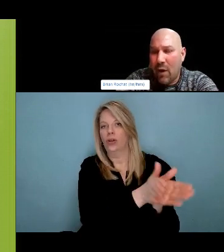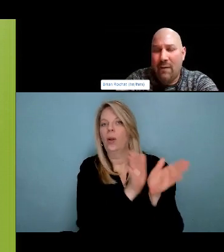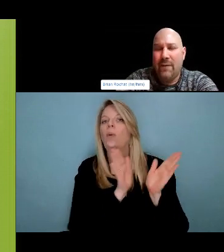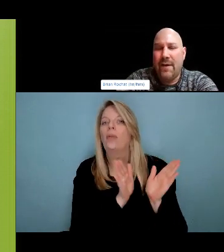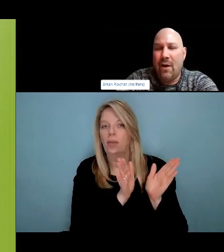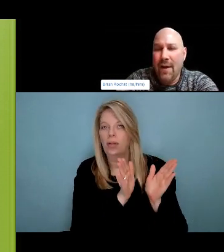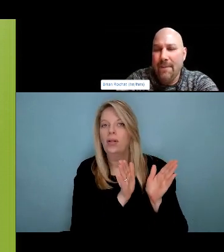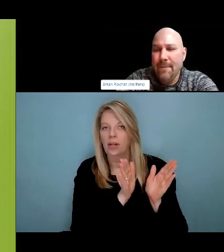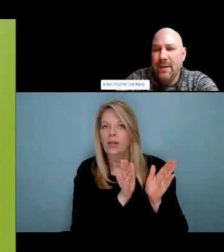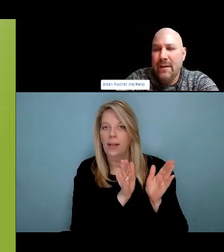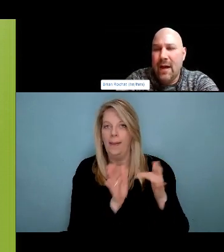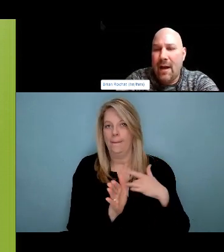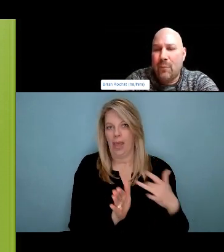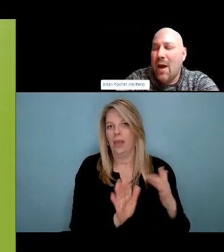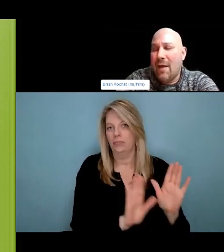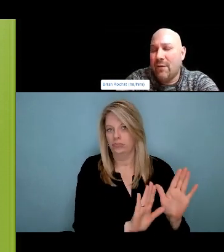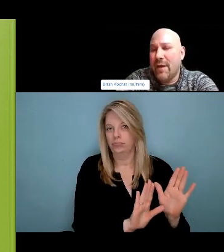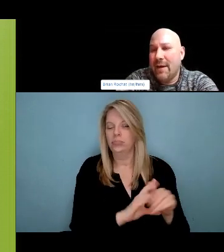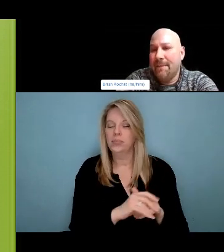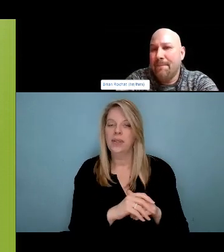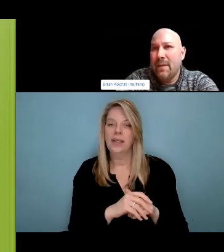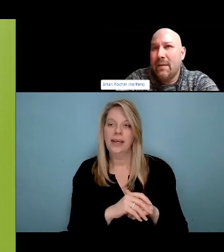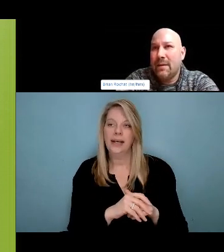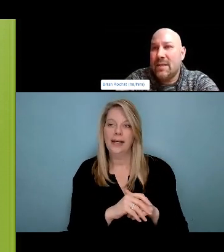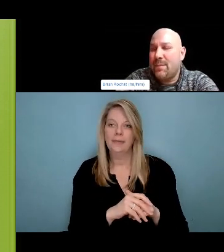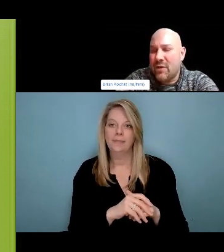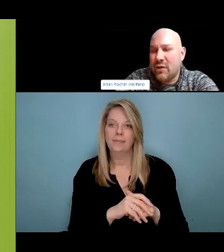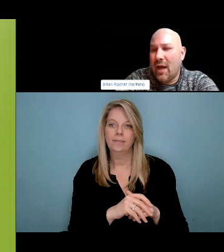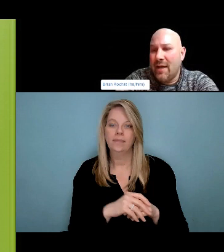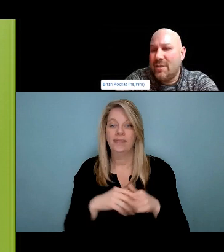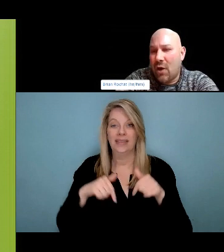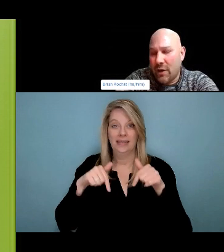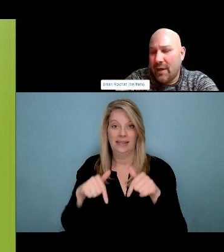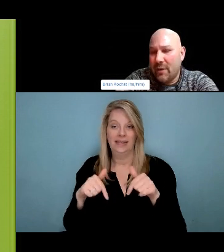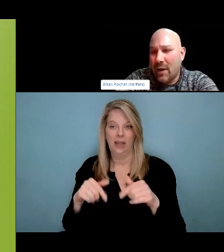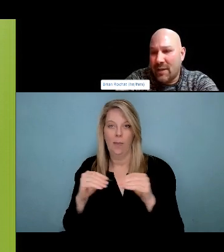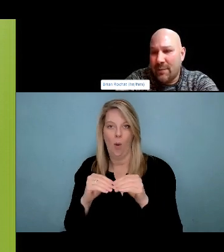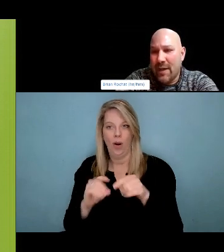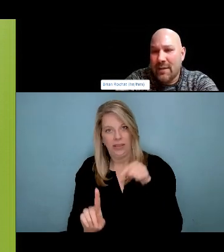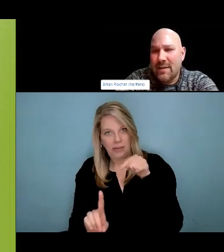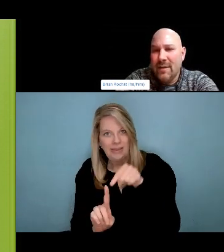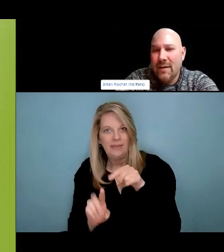we set up Sharp's disposal of, profound or sorry, a complete, supply distribution program